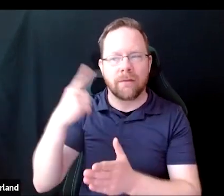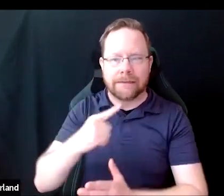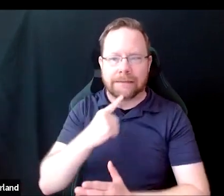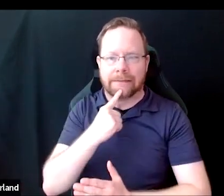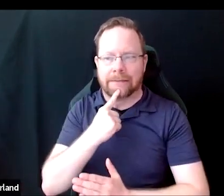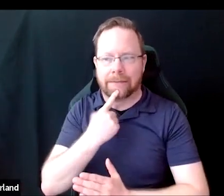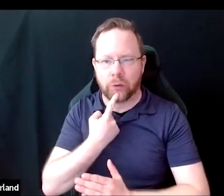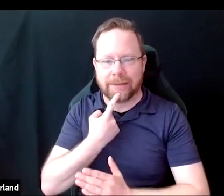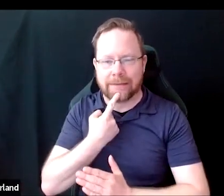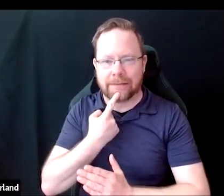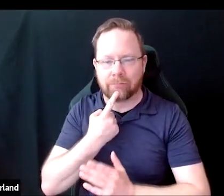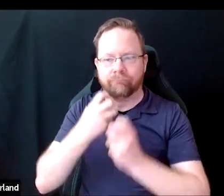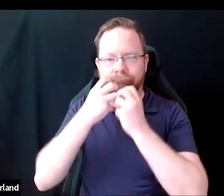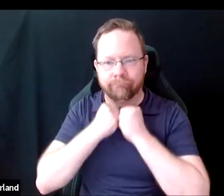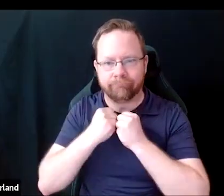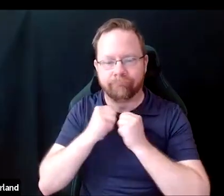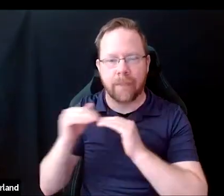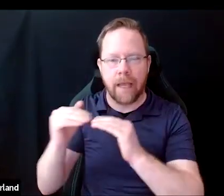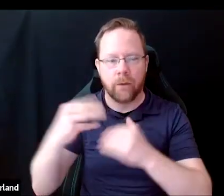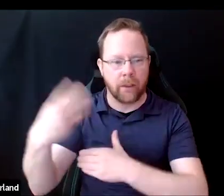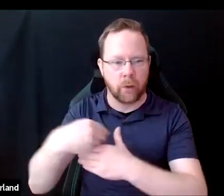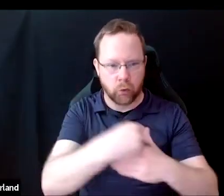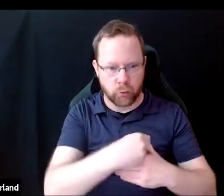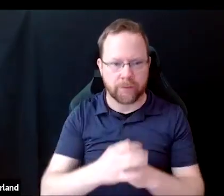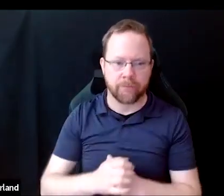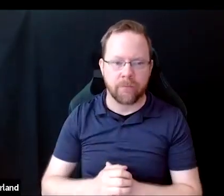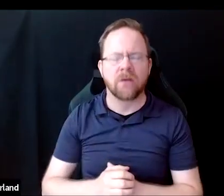We see several key themes come up in this anecdote.